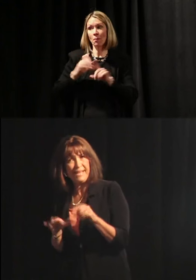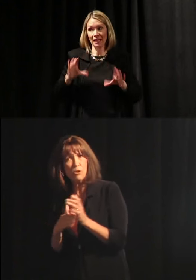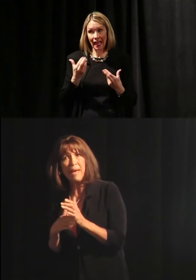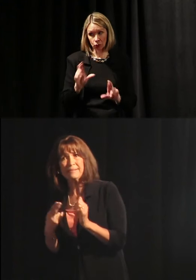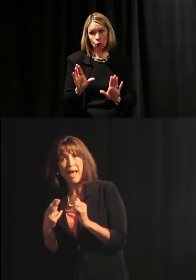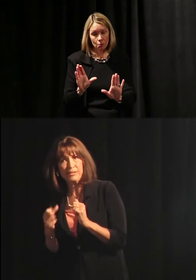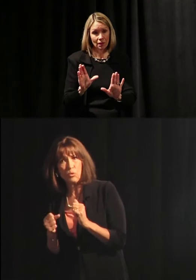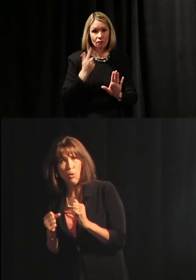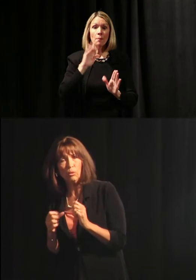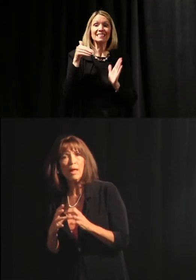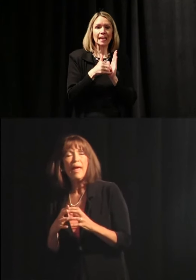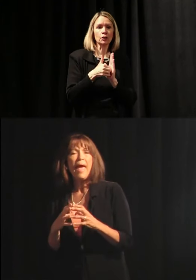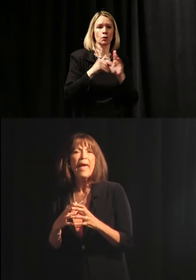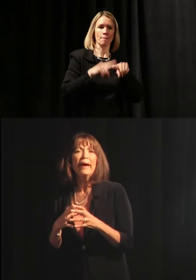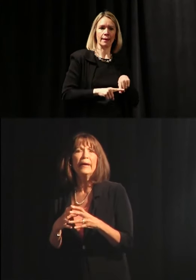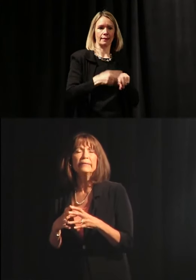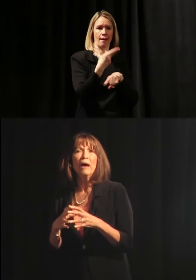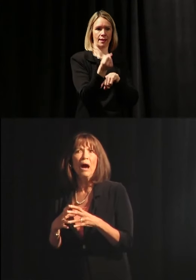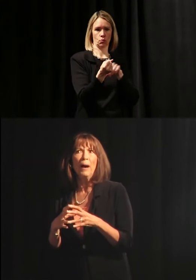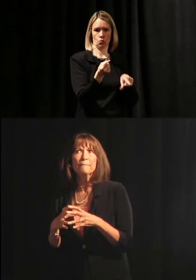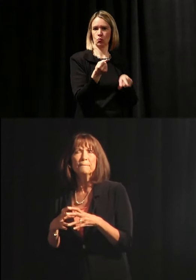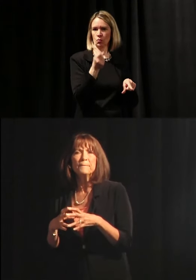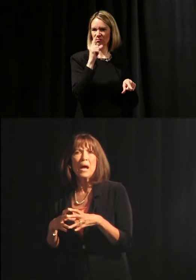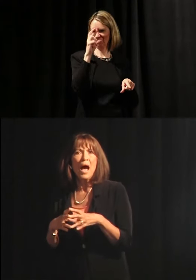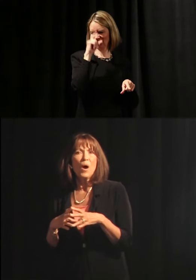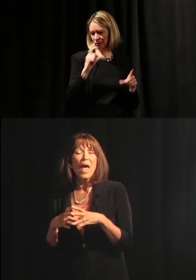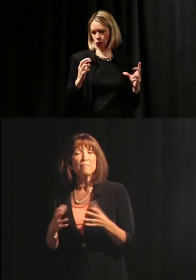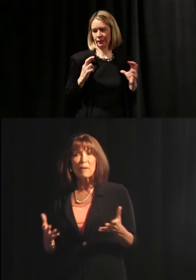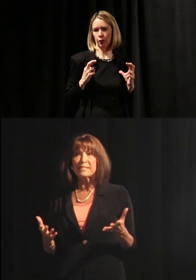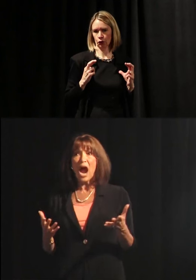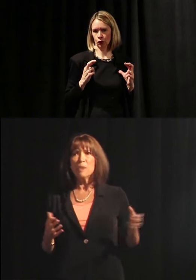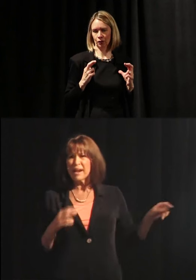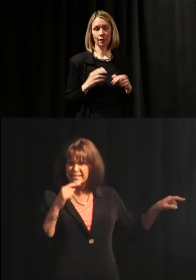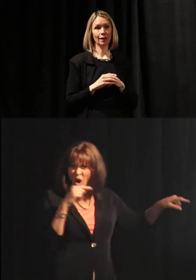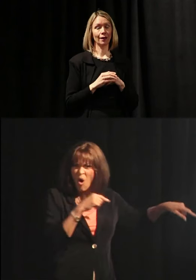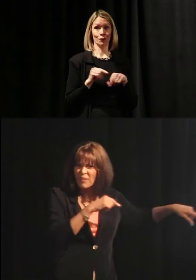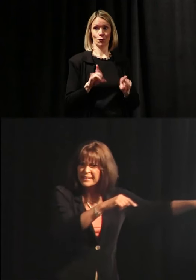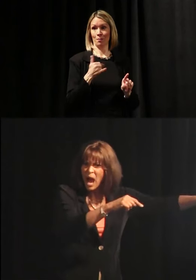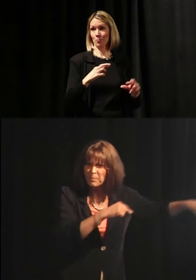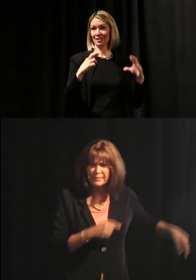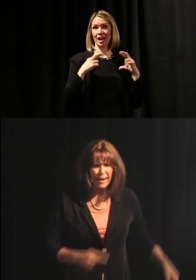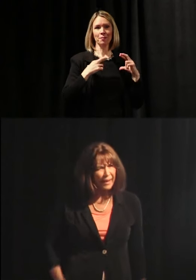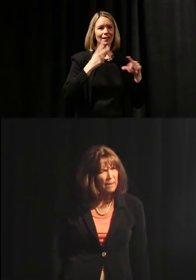from a center-based high school. At my retirement, I saw all these apples